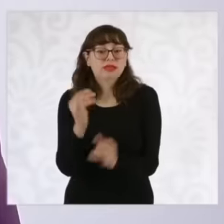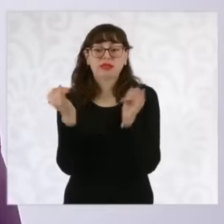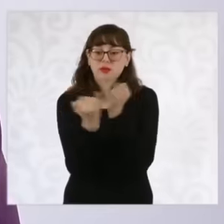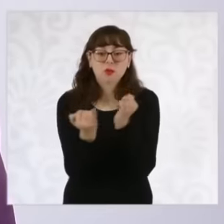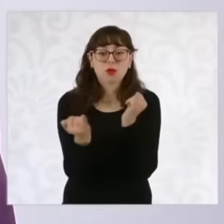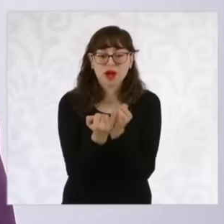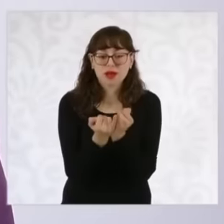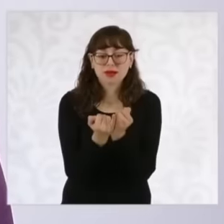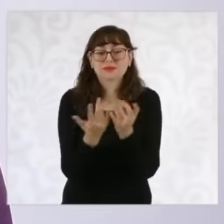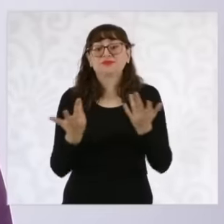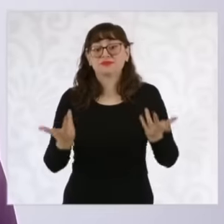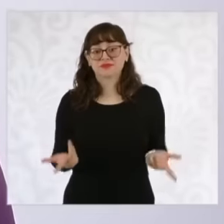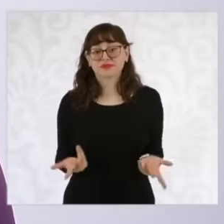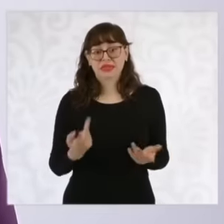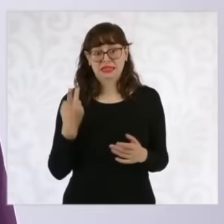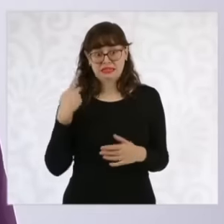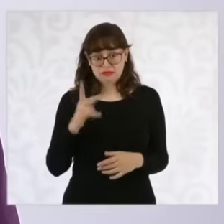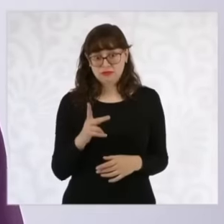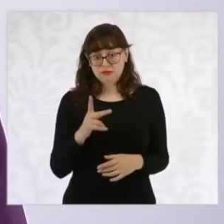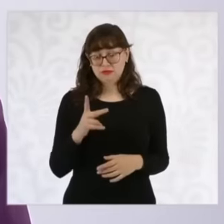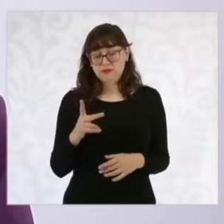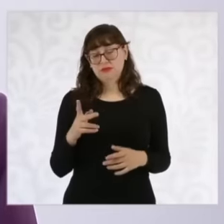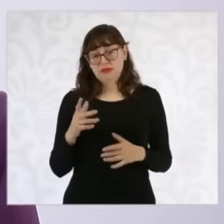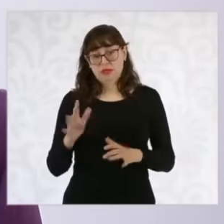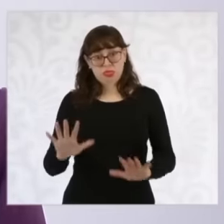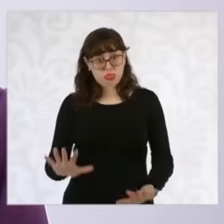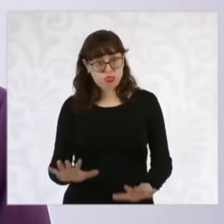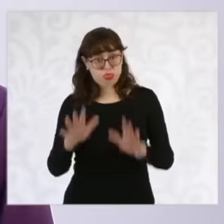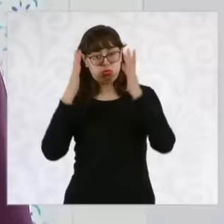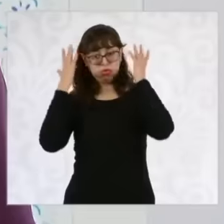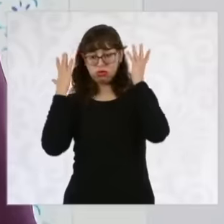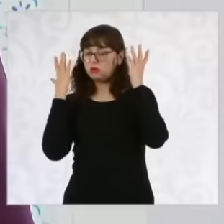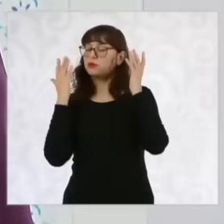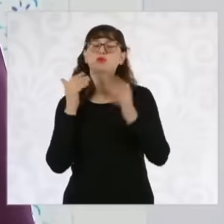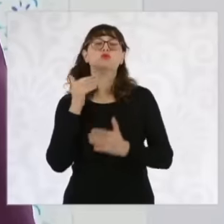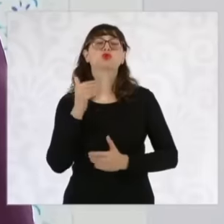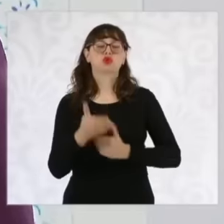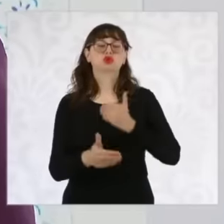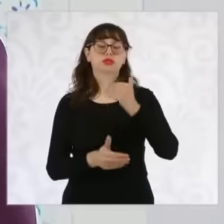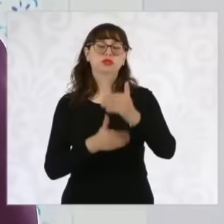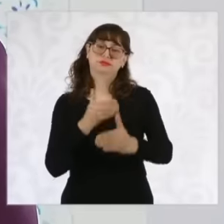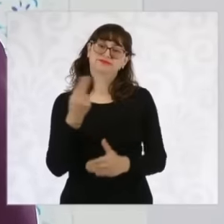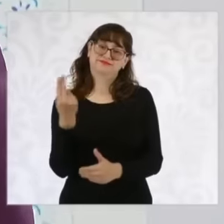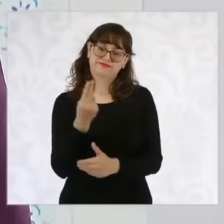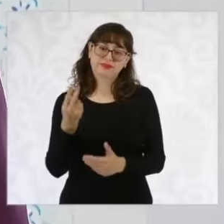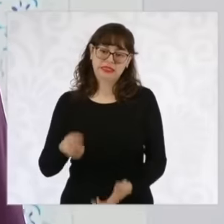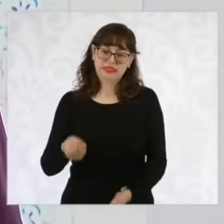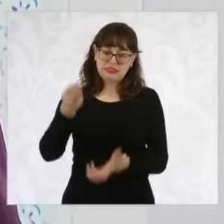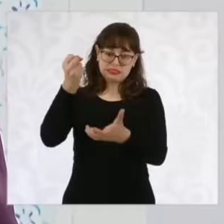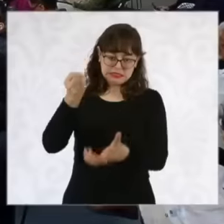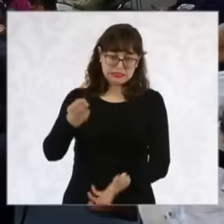it requires resources we cannot do it overnight so what we propose is that